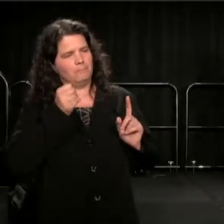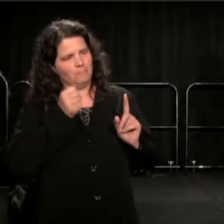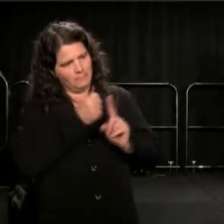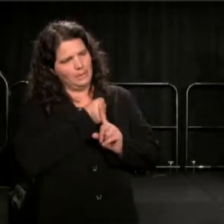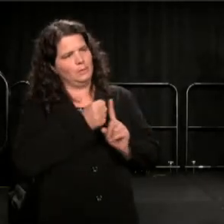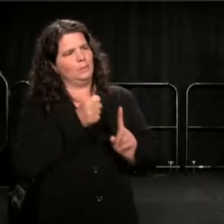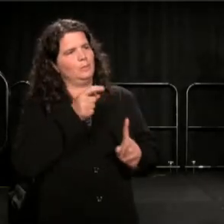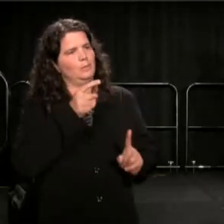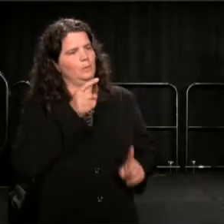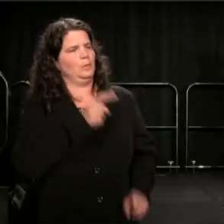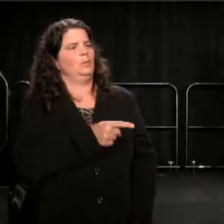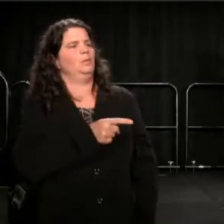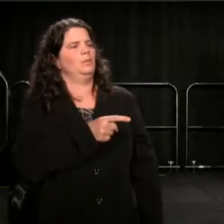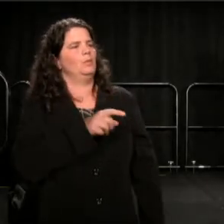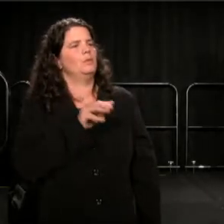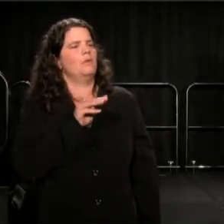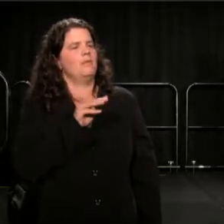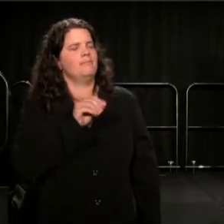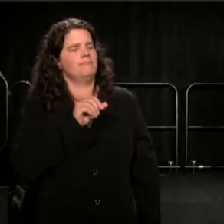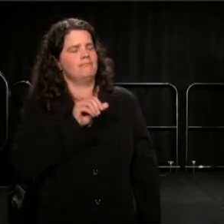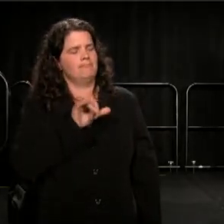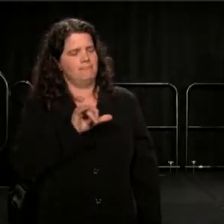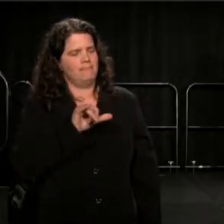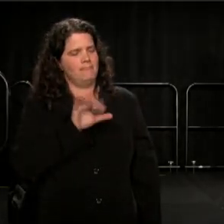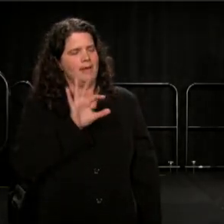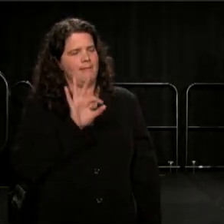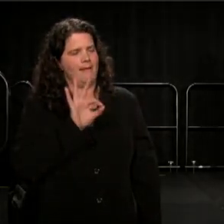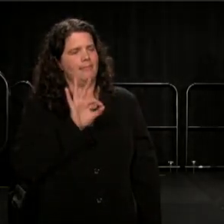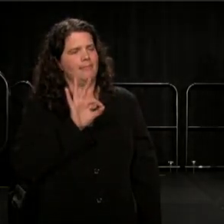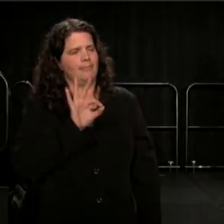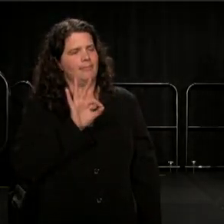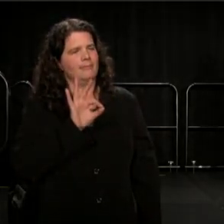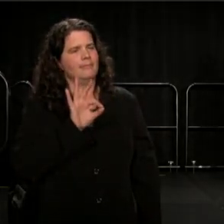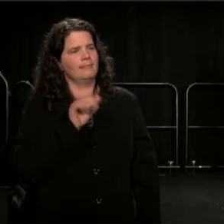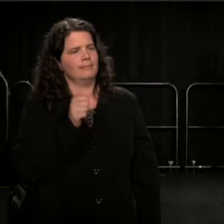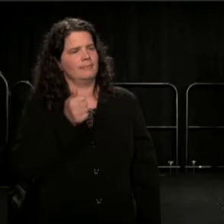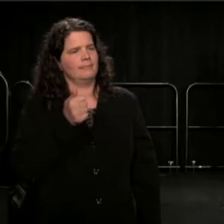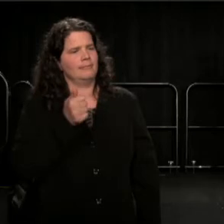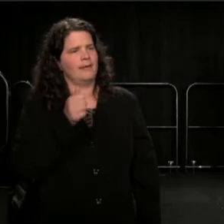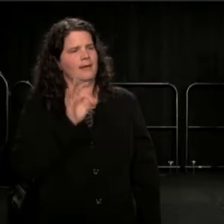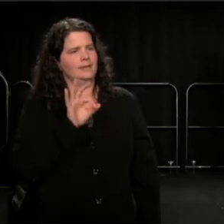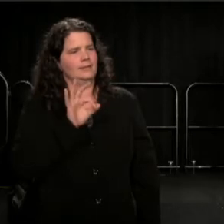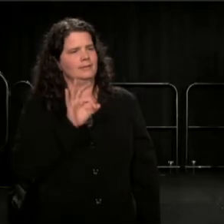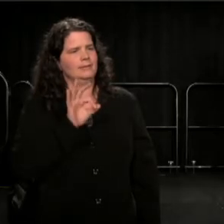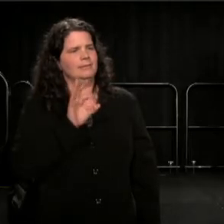on May 9th, 1961.